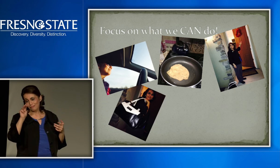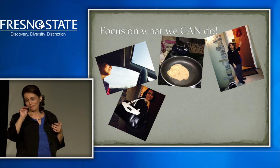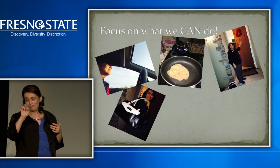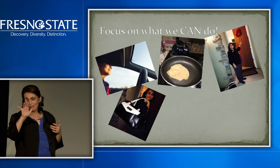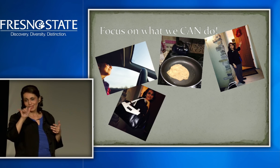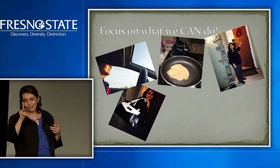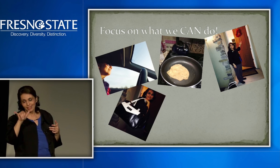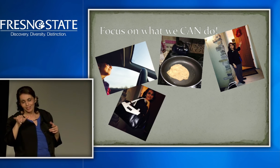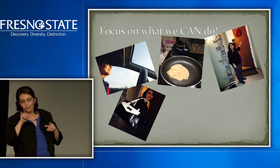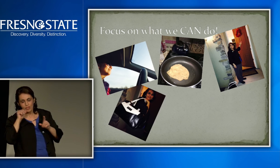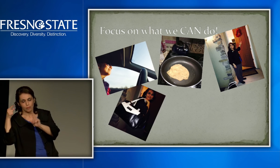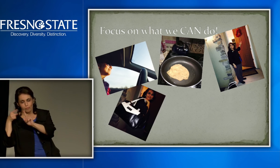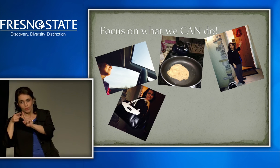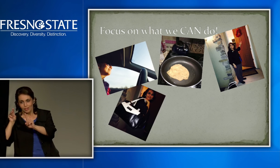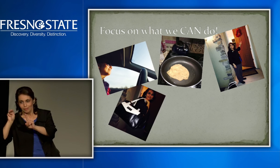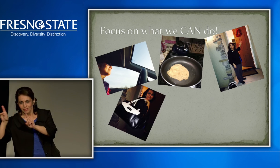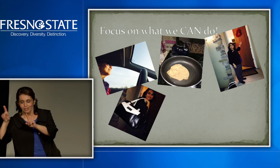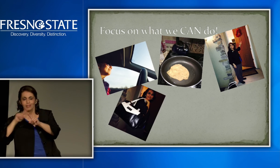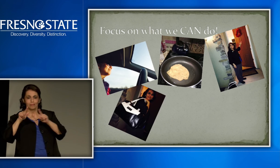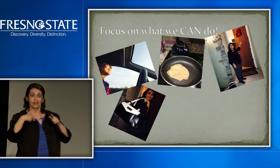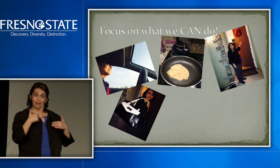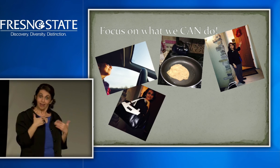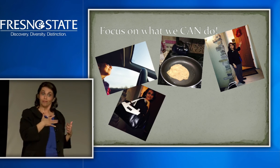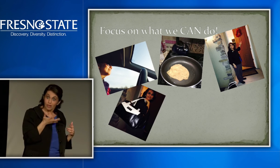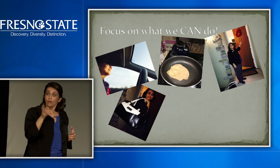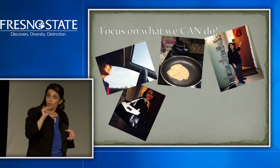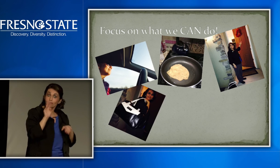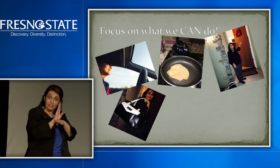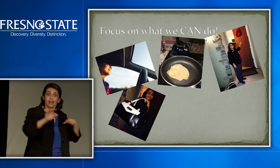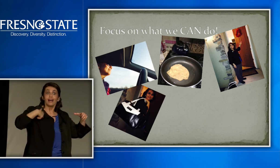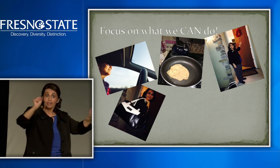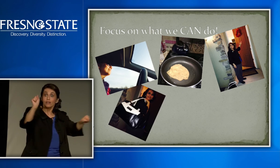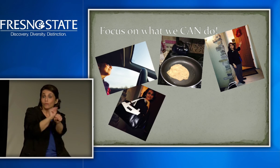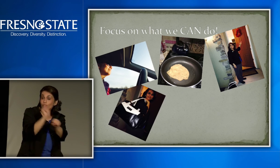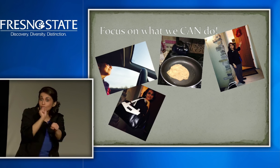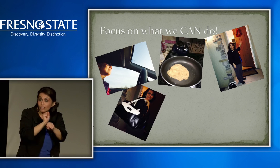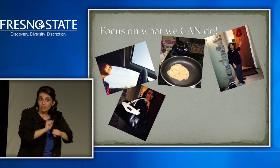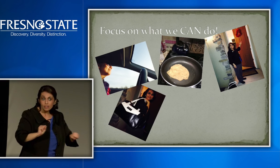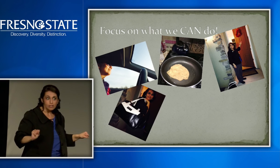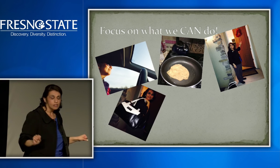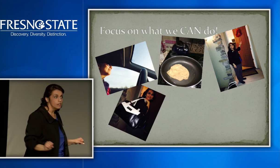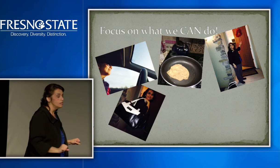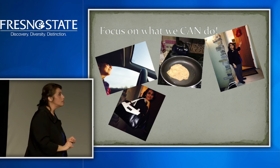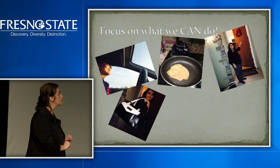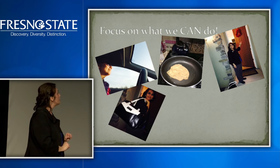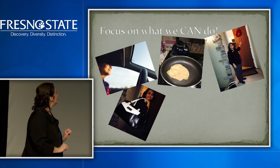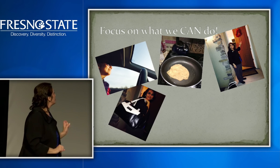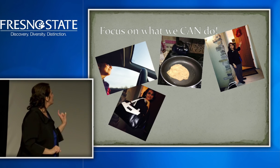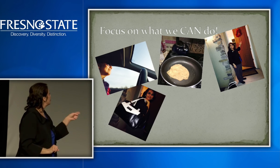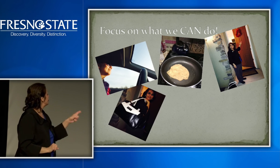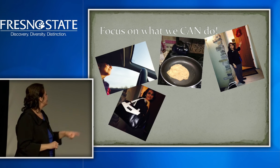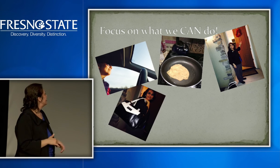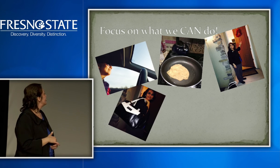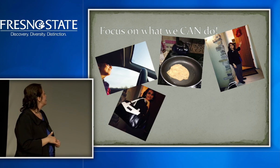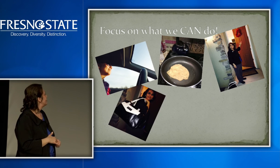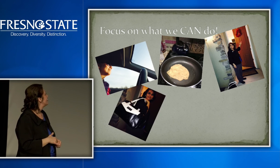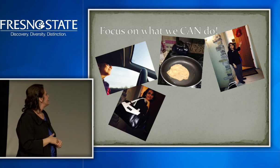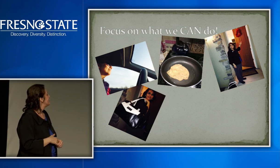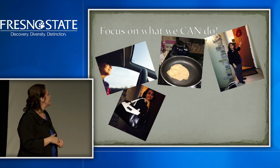I am a Mary Kay representative. I'm not trying to sell Mary Kay, but I do have my own little business . I can work. That's my point.